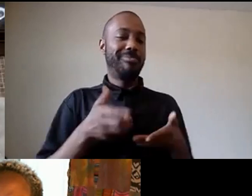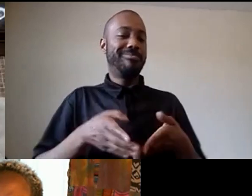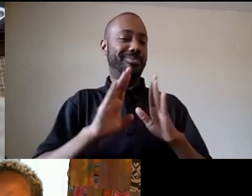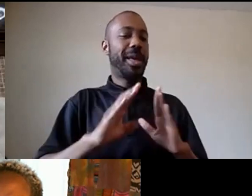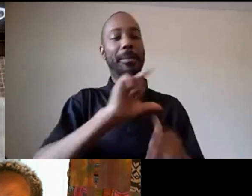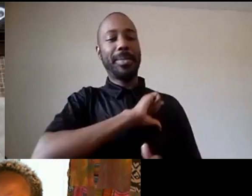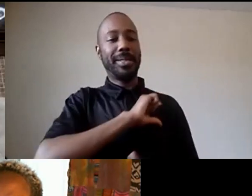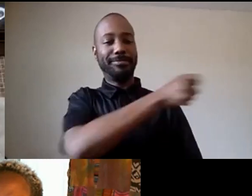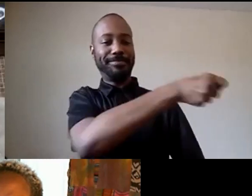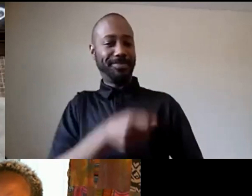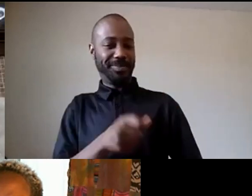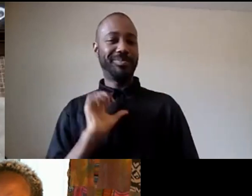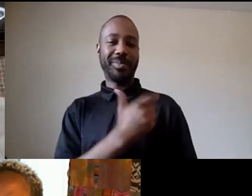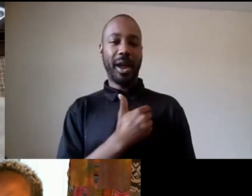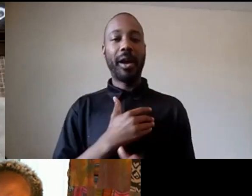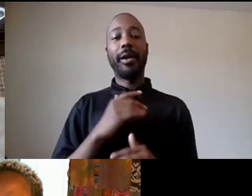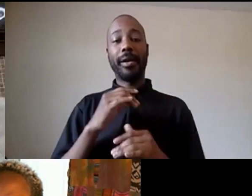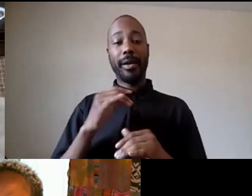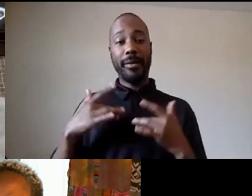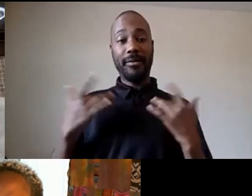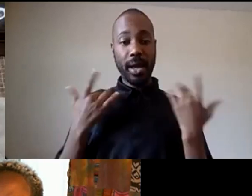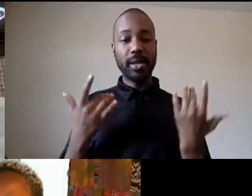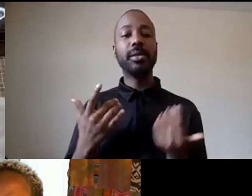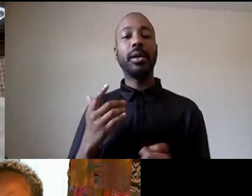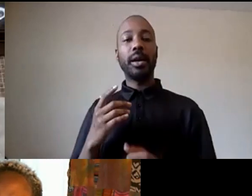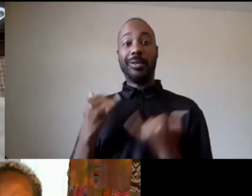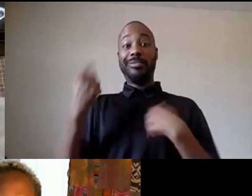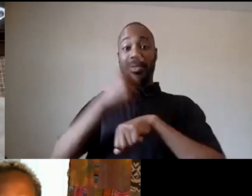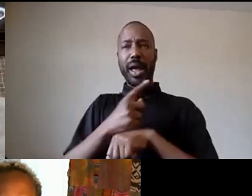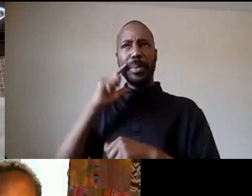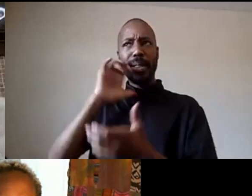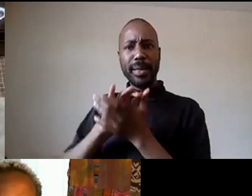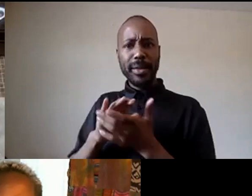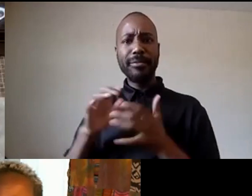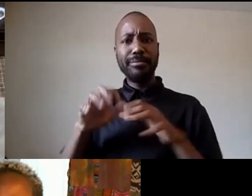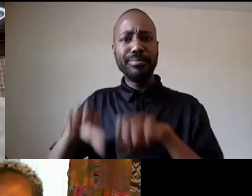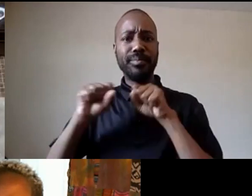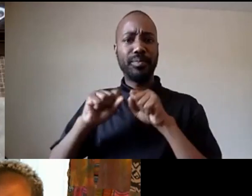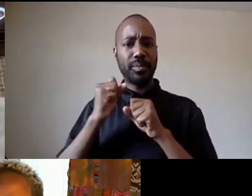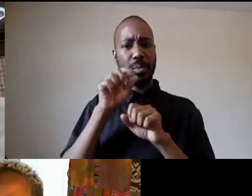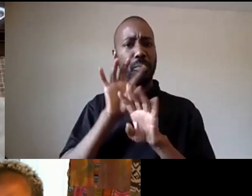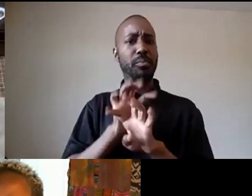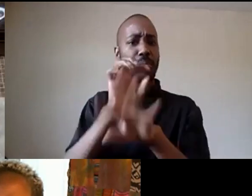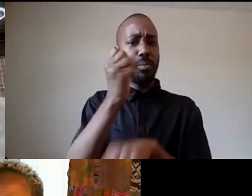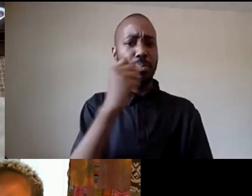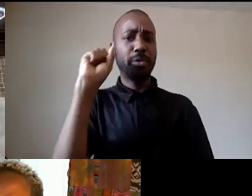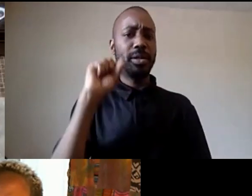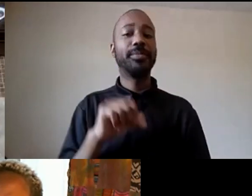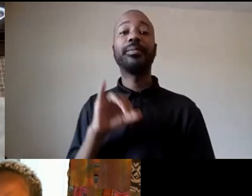protests happening on campus i believe today um justin marks who's one of your students